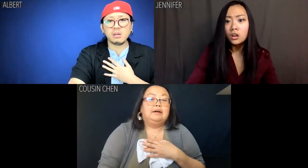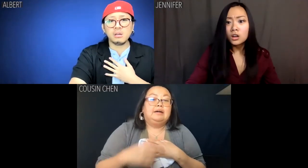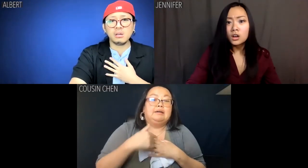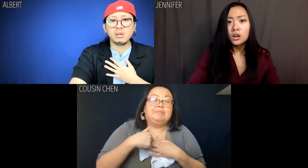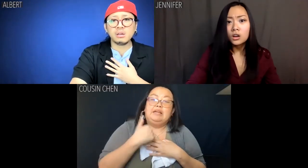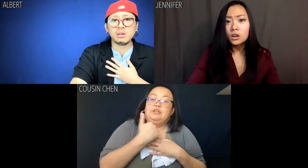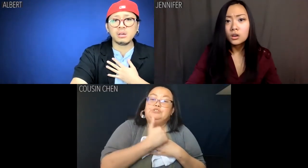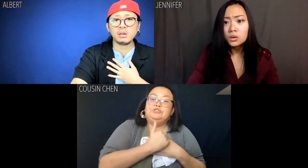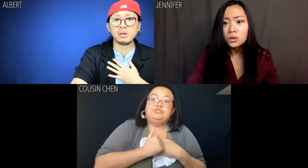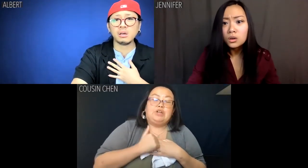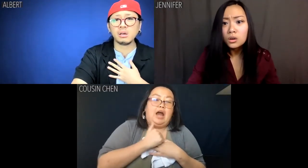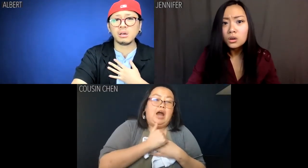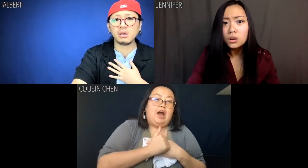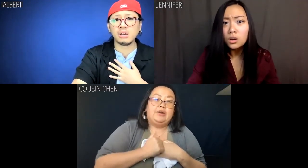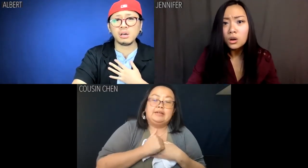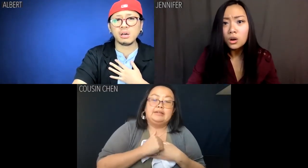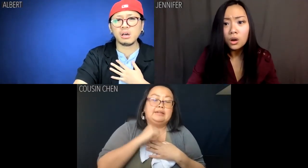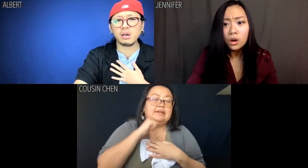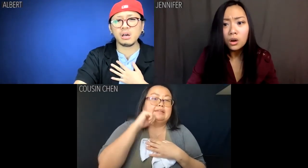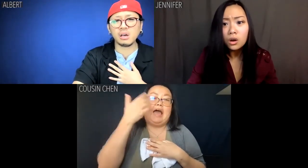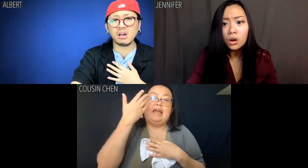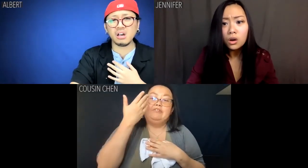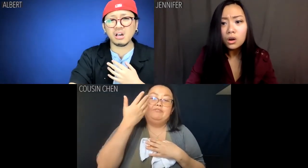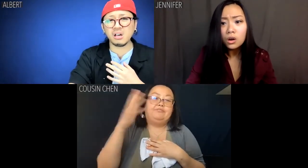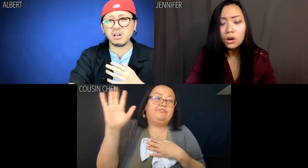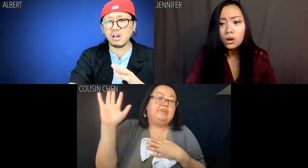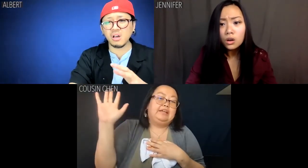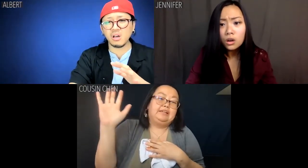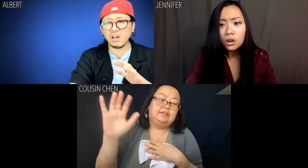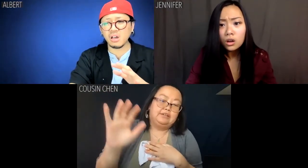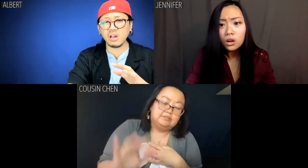Cousin Chen: I regret ... not finishing ...